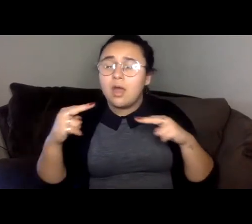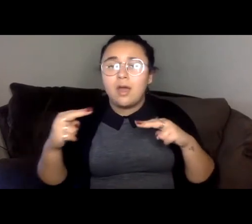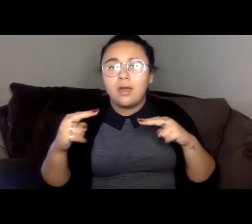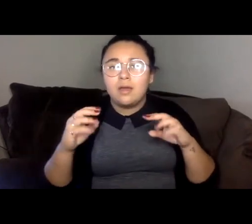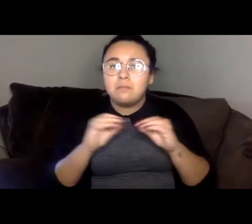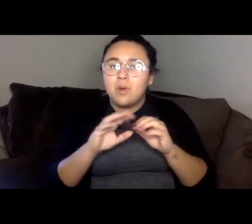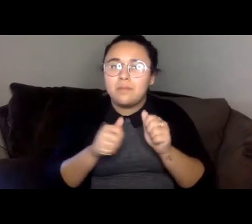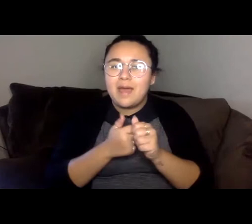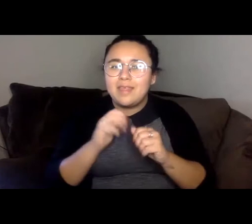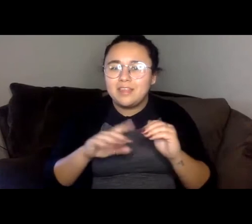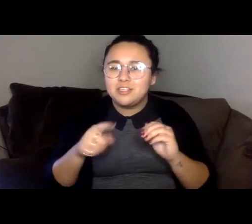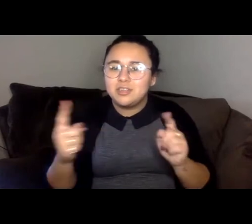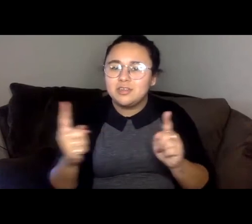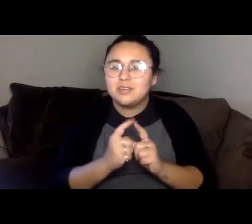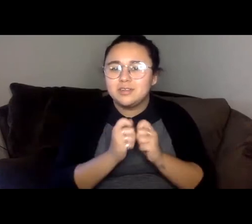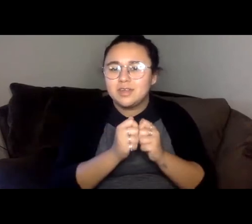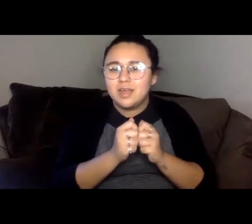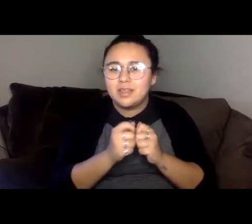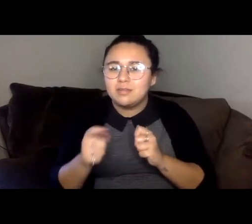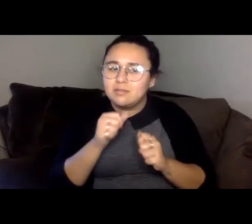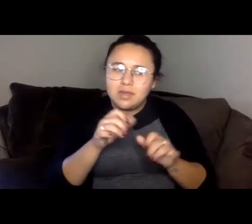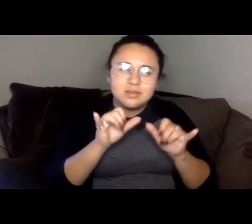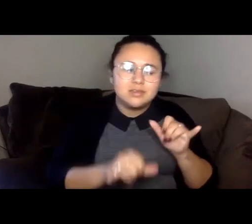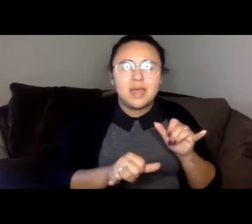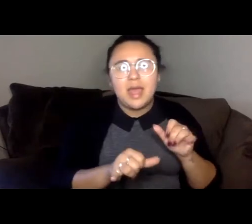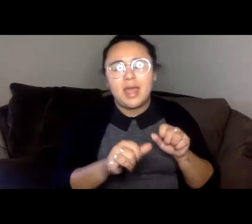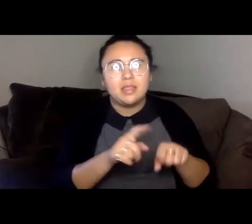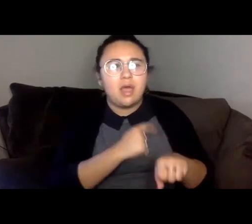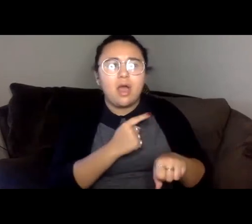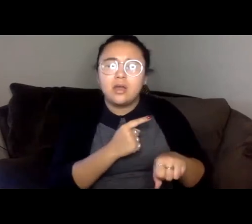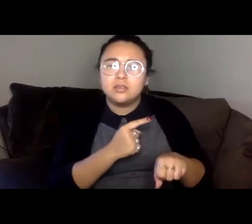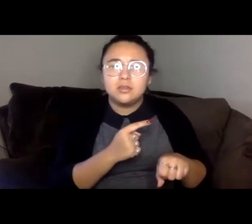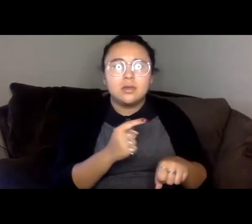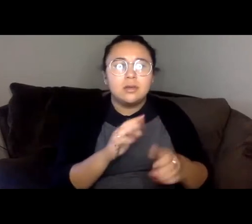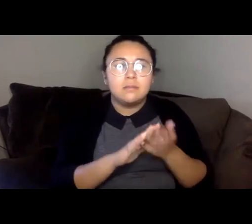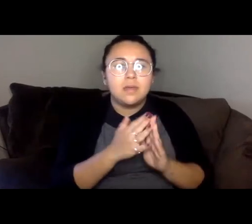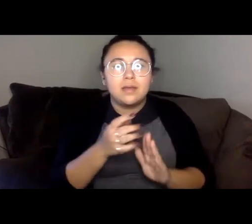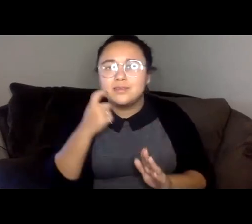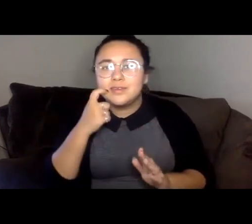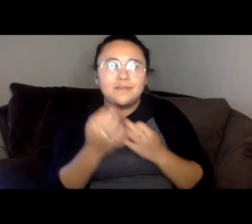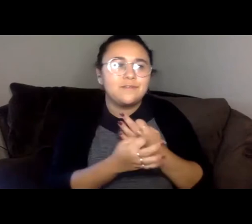You haven't stayed long enough to grow addicted to the freedoms here, You can say what you want without consequence.